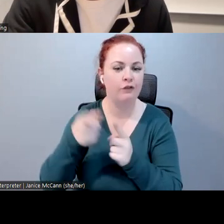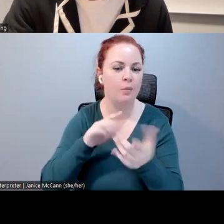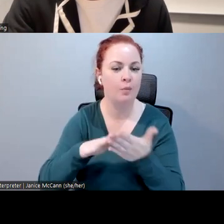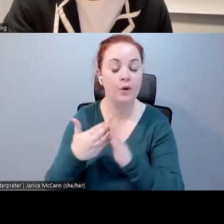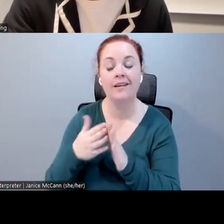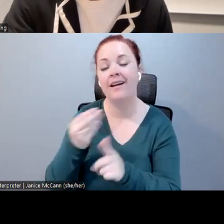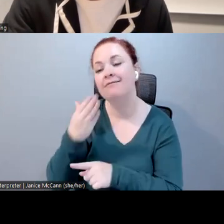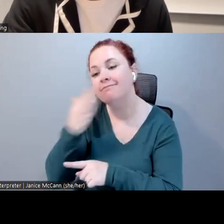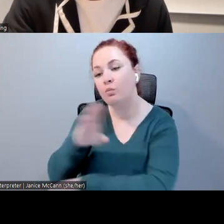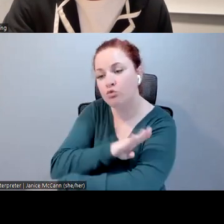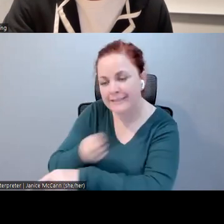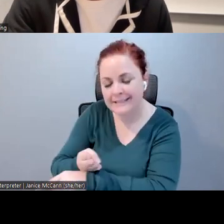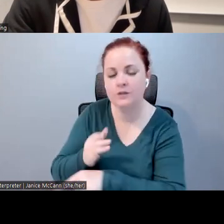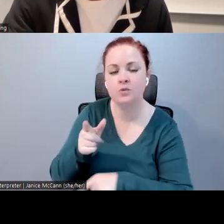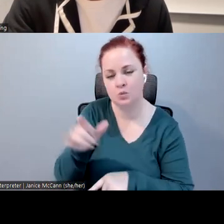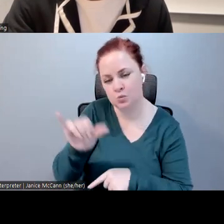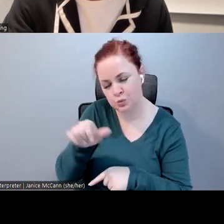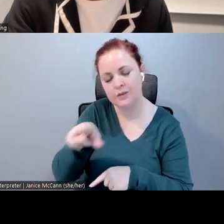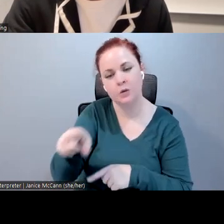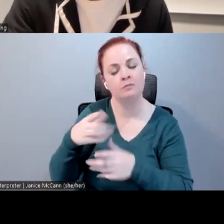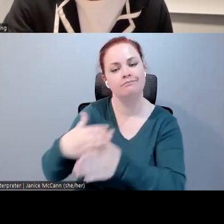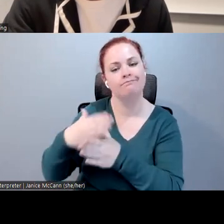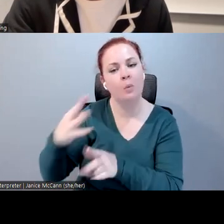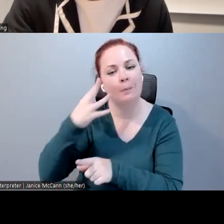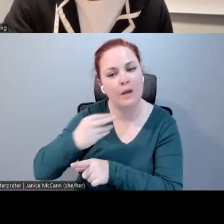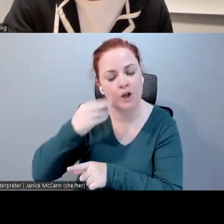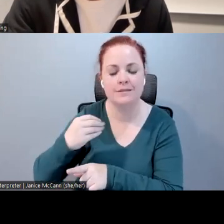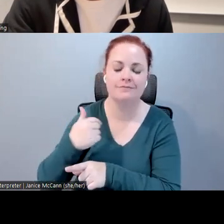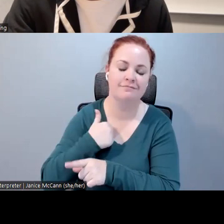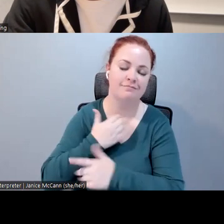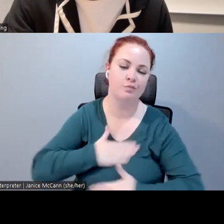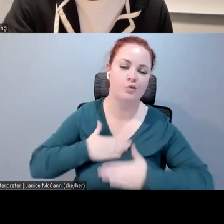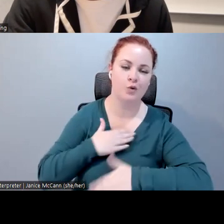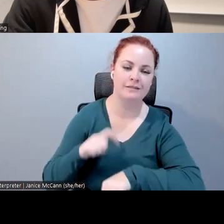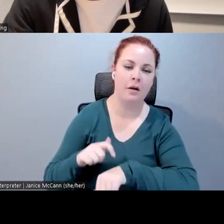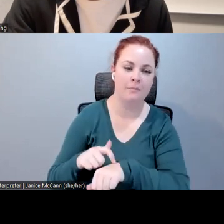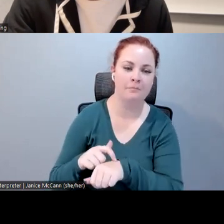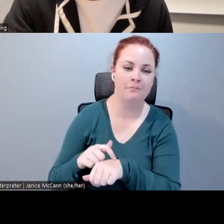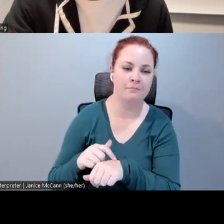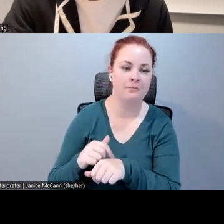your experiences. I do really enjoy the time where at Meta we